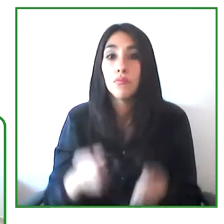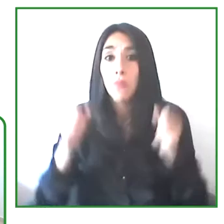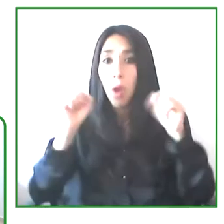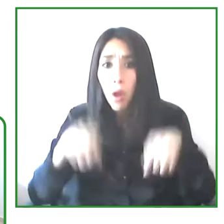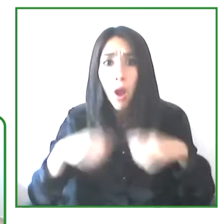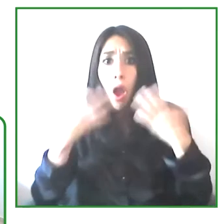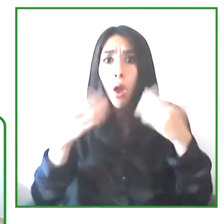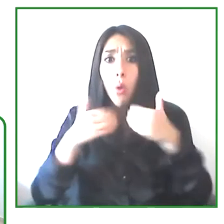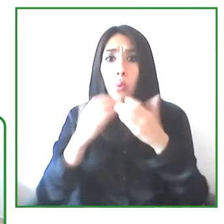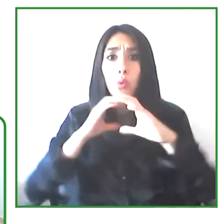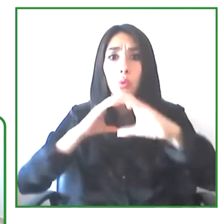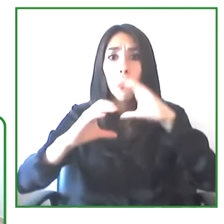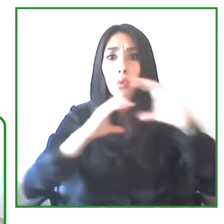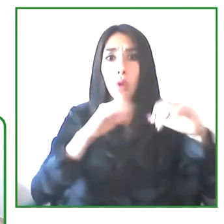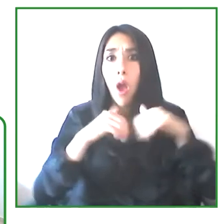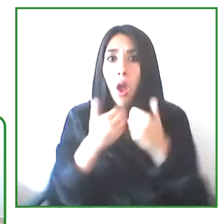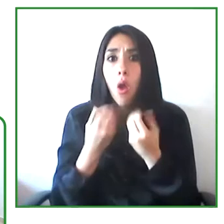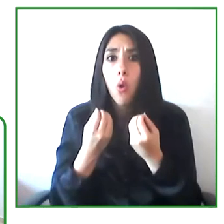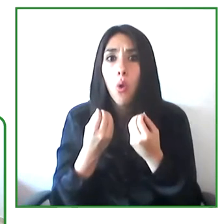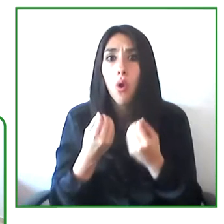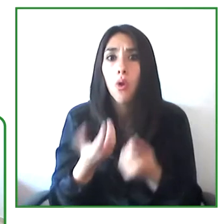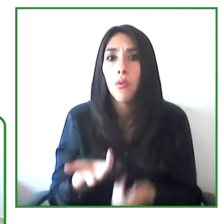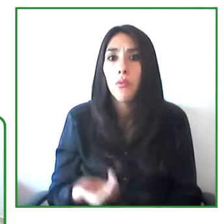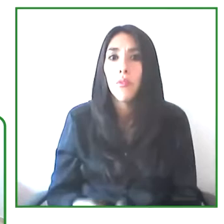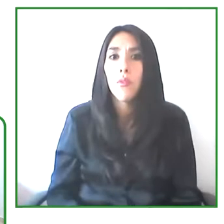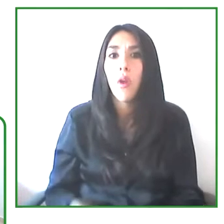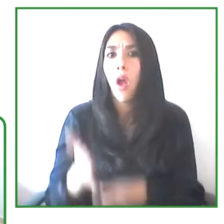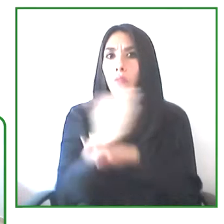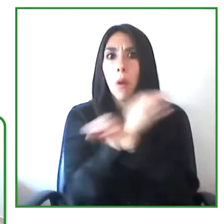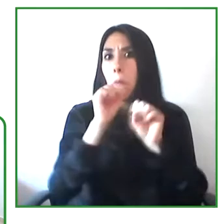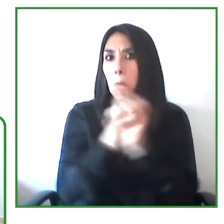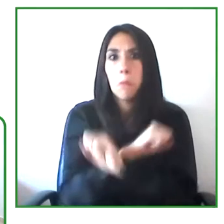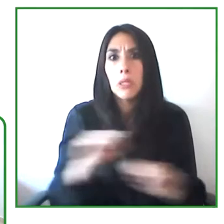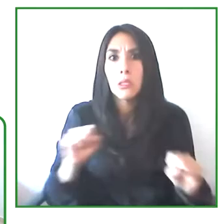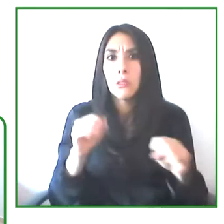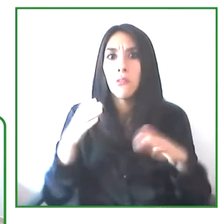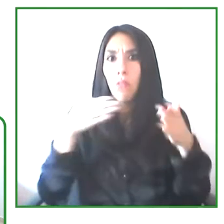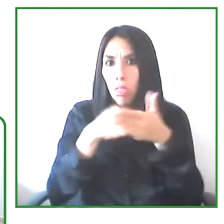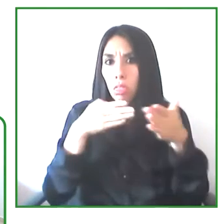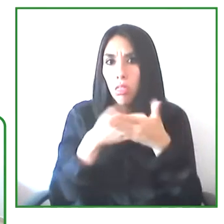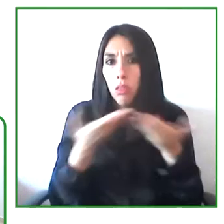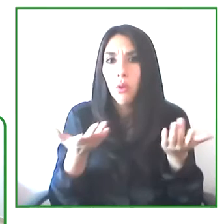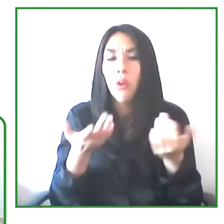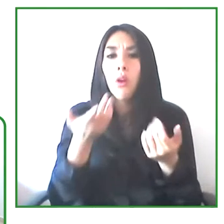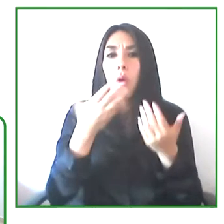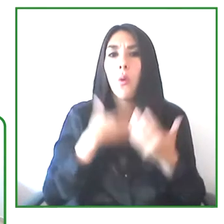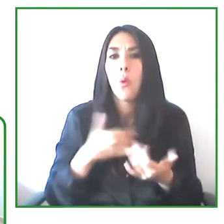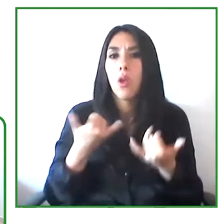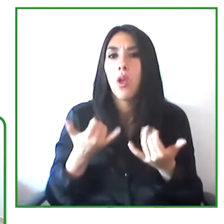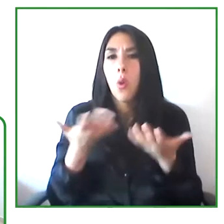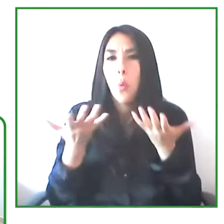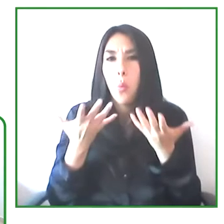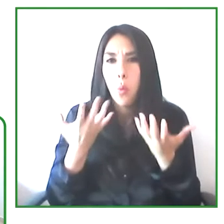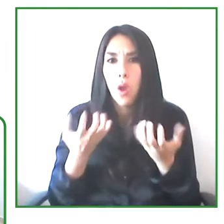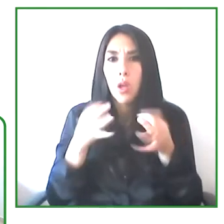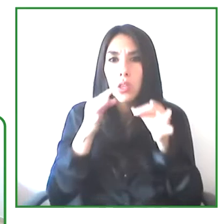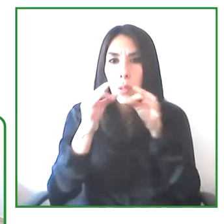Can you tell us a bit about the types of communication that you provide, how you've been able